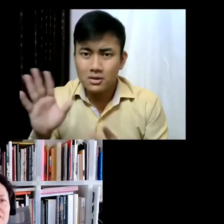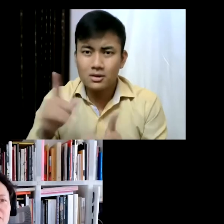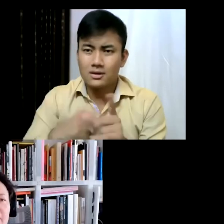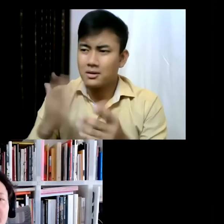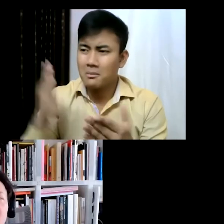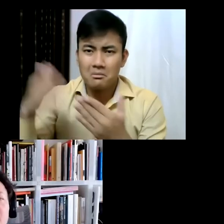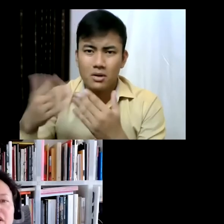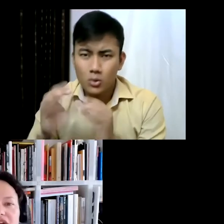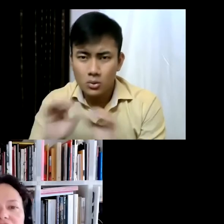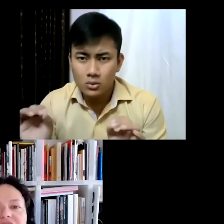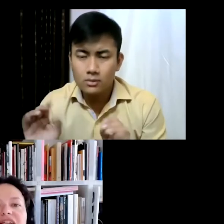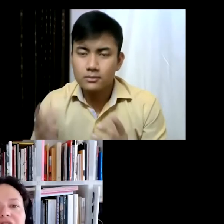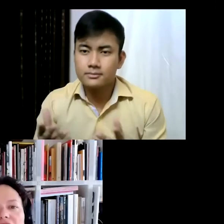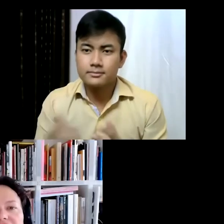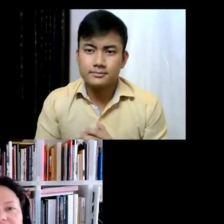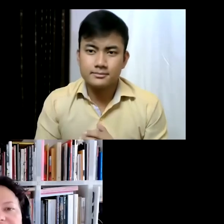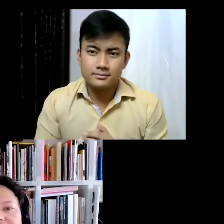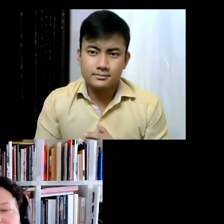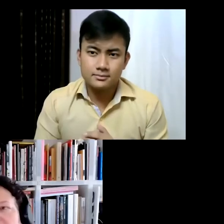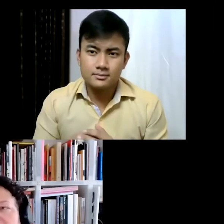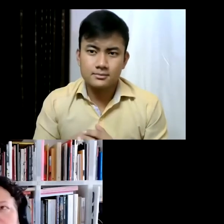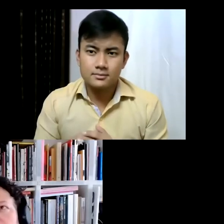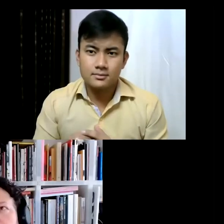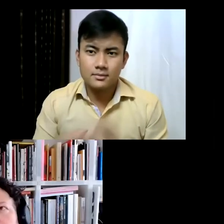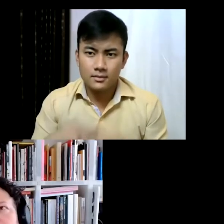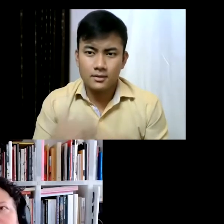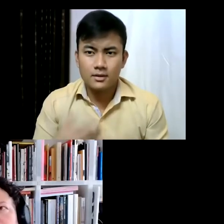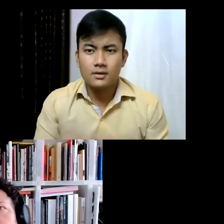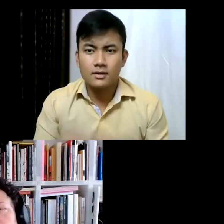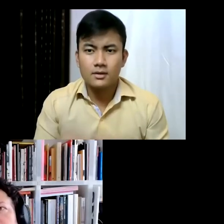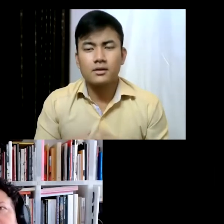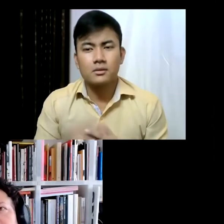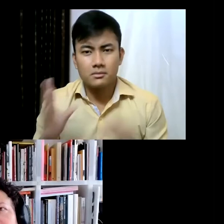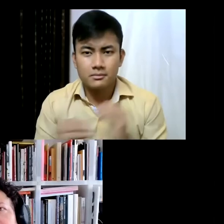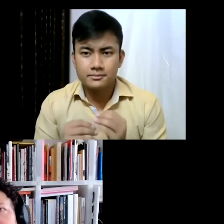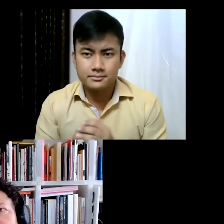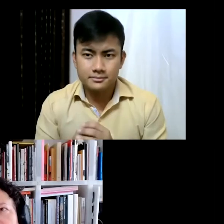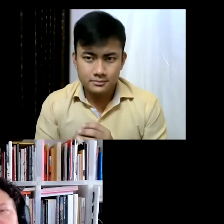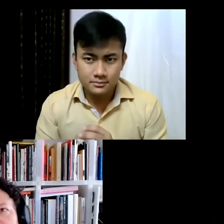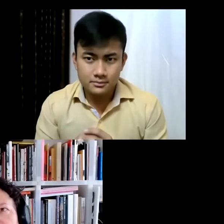also a way of, you know, rediscovering the city and also, you know, Buenos Aires has really